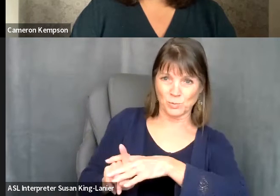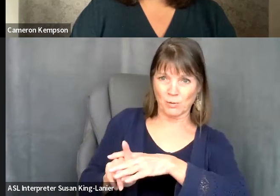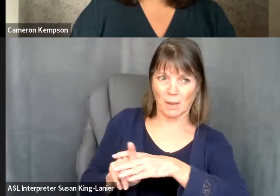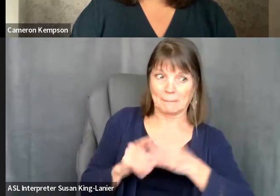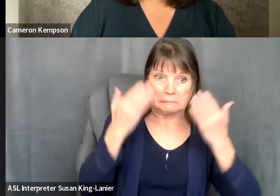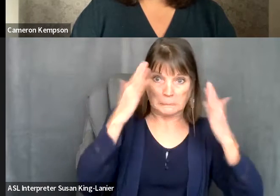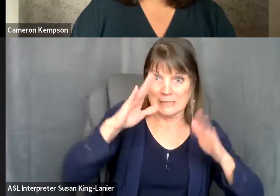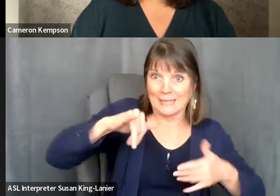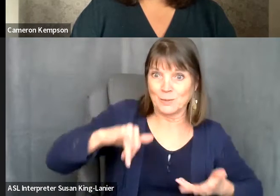that